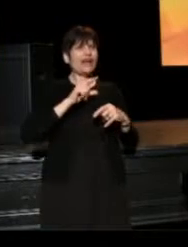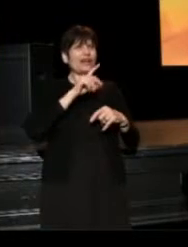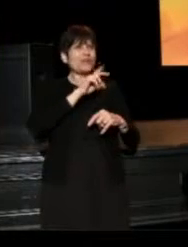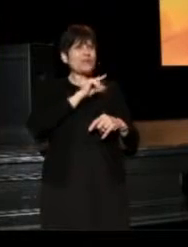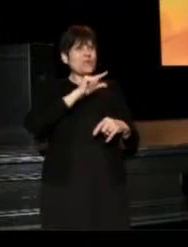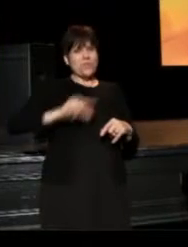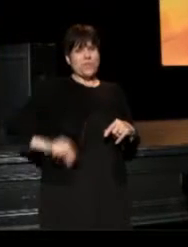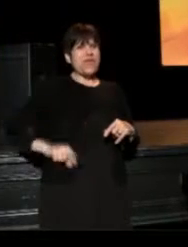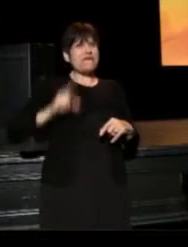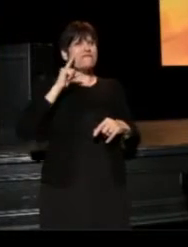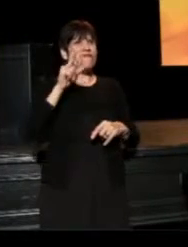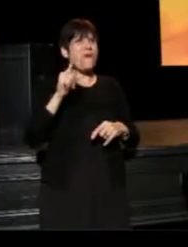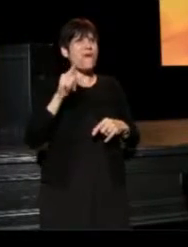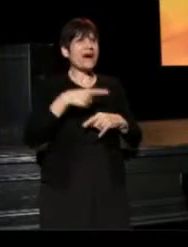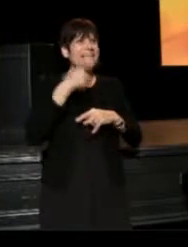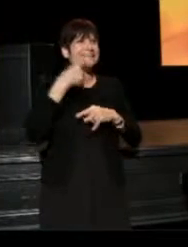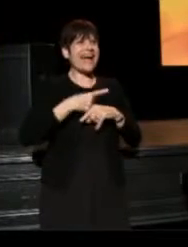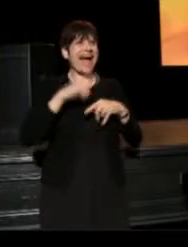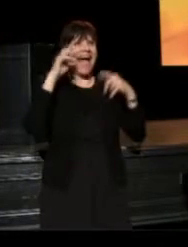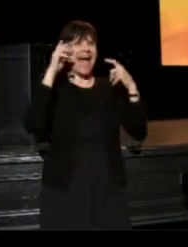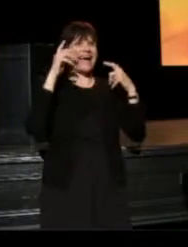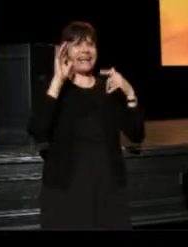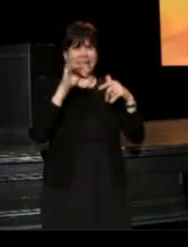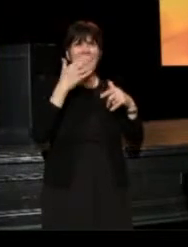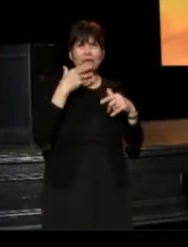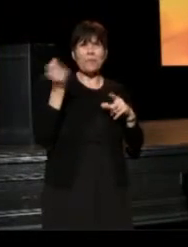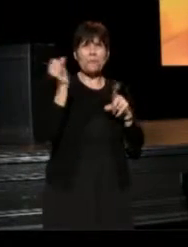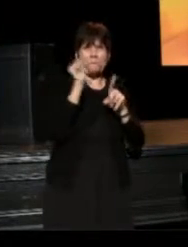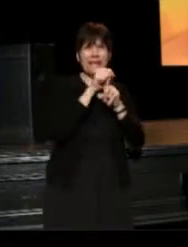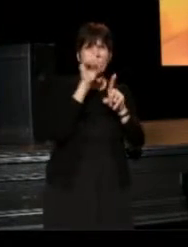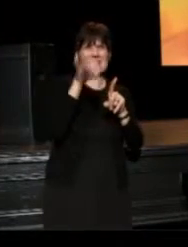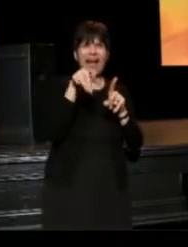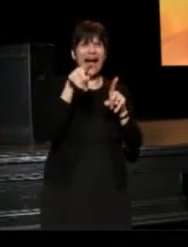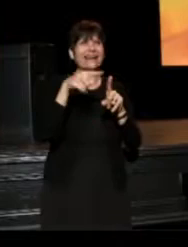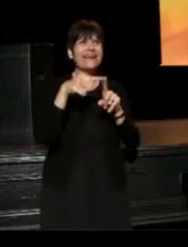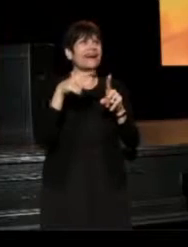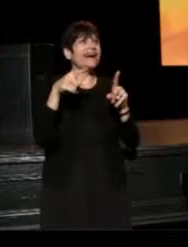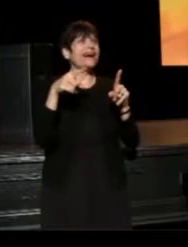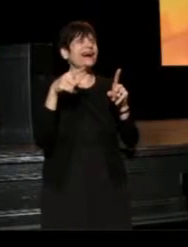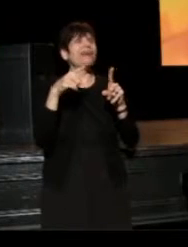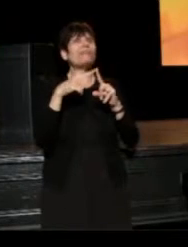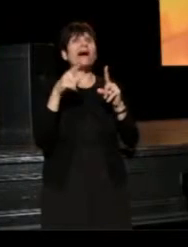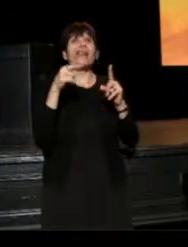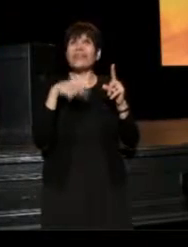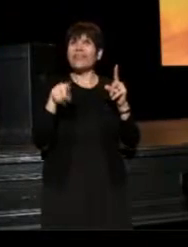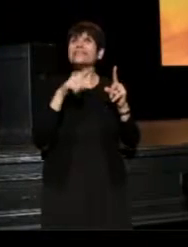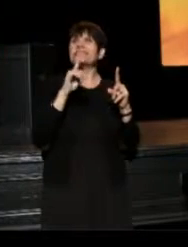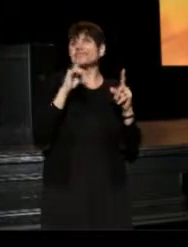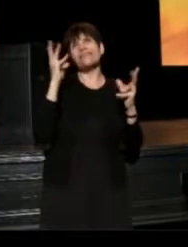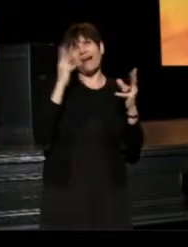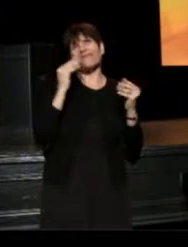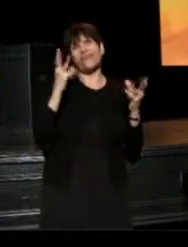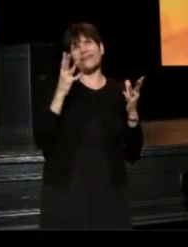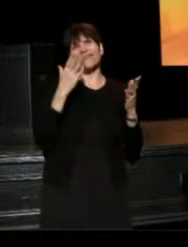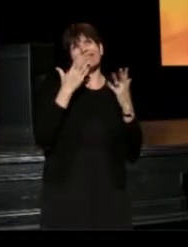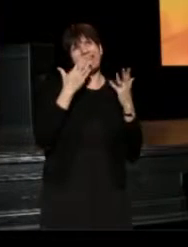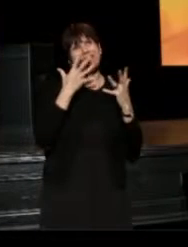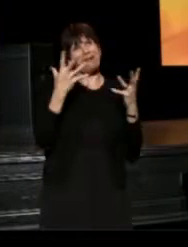It was amazing. Can you beat that? But, this is lovely, thank you very much.